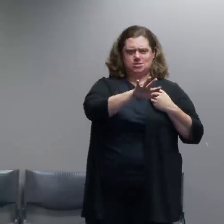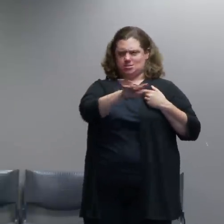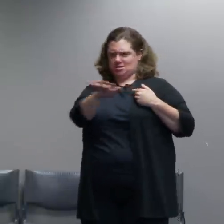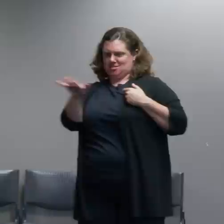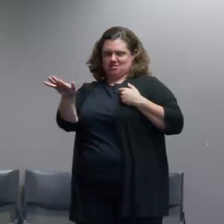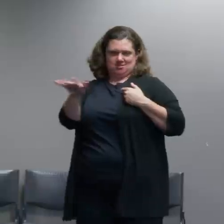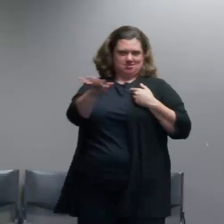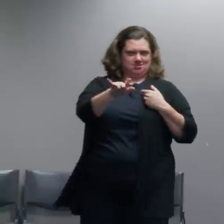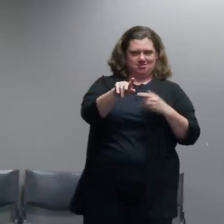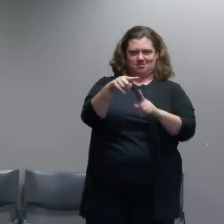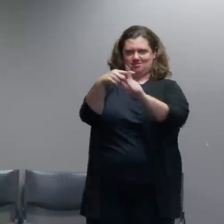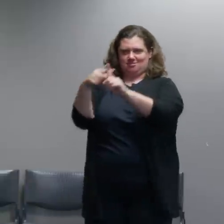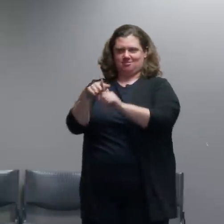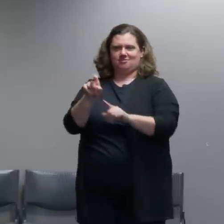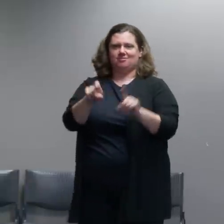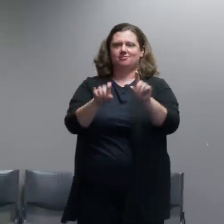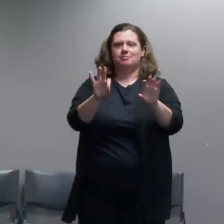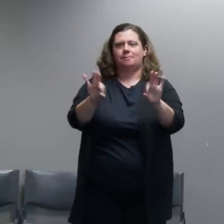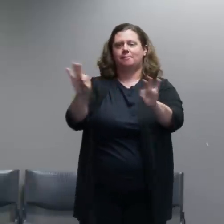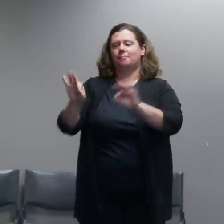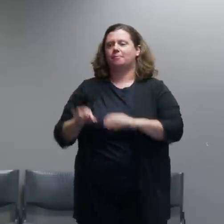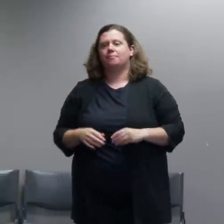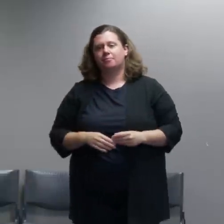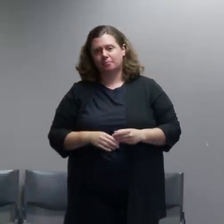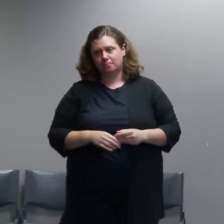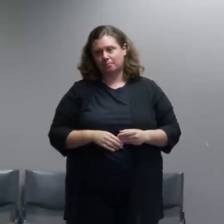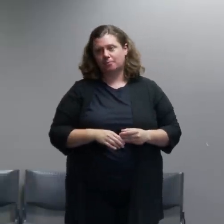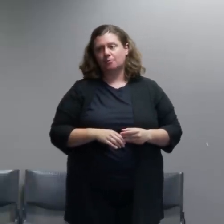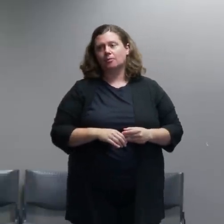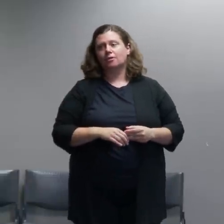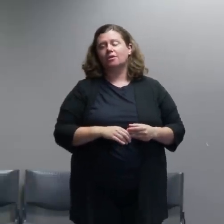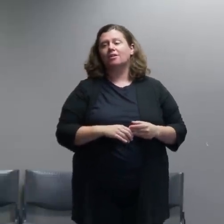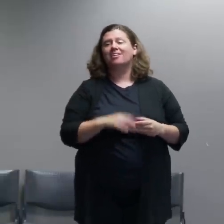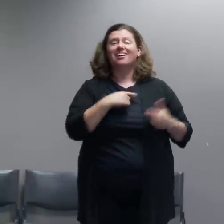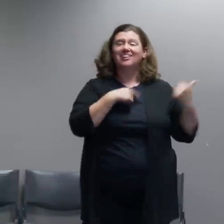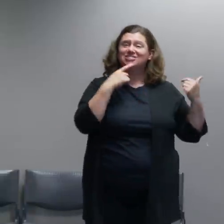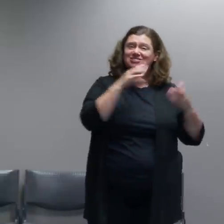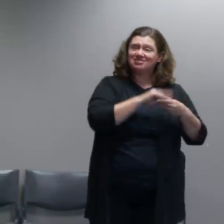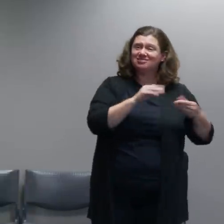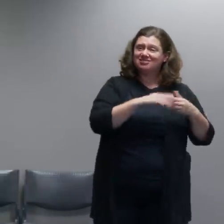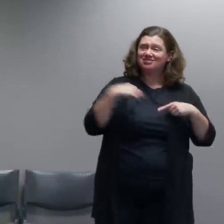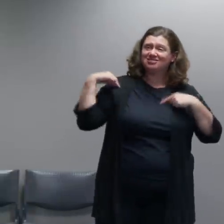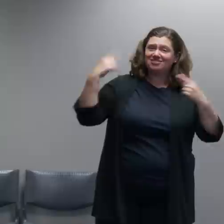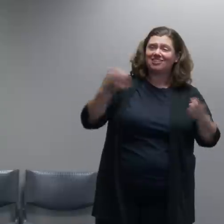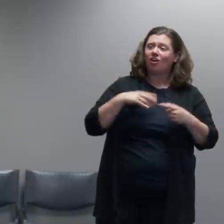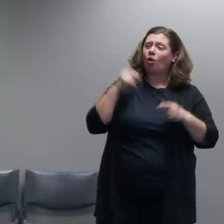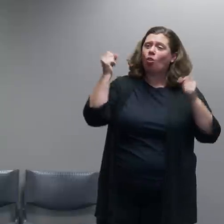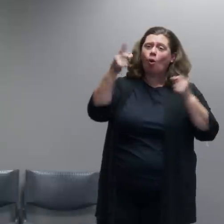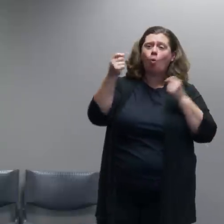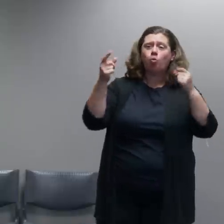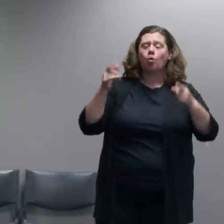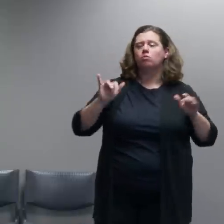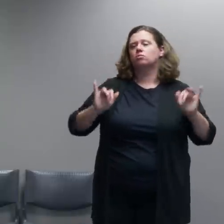I talked a little bit about the thrown objects that we're seeing. Some other things that we're seeing they'll use a lot of